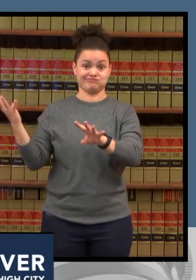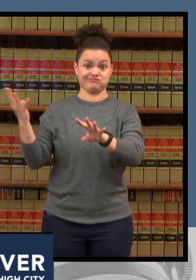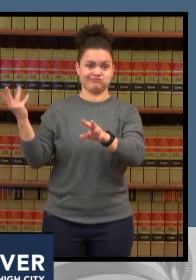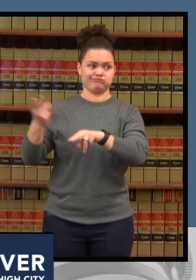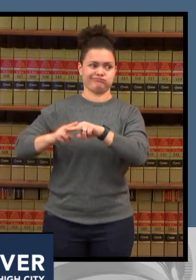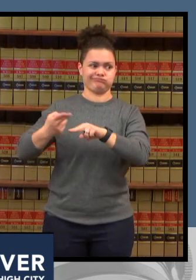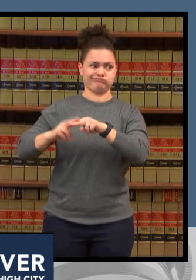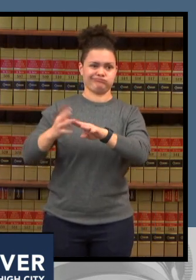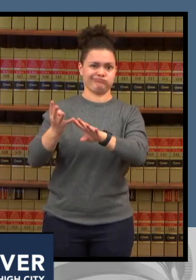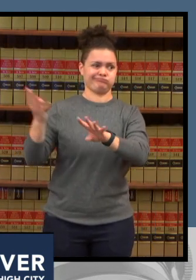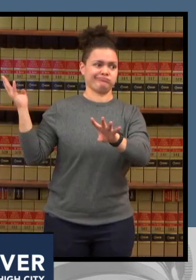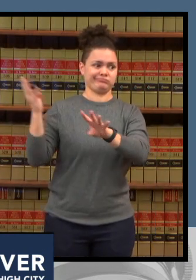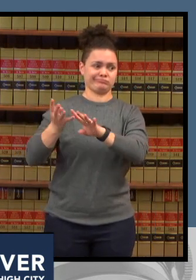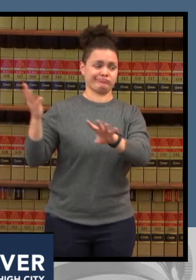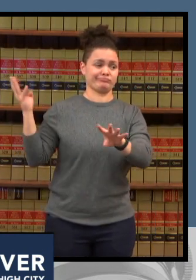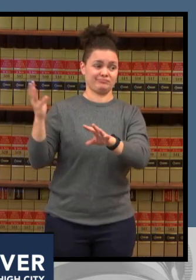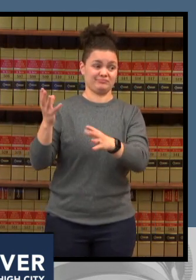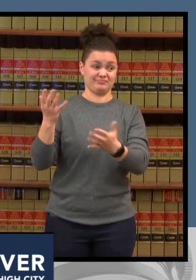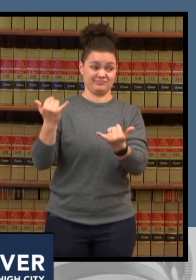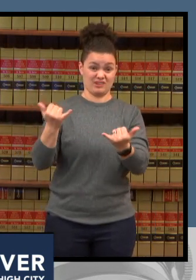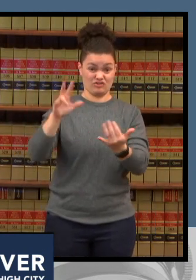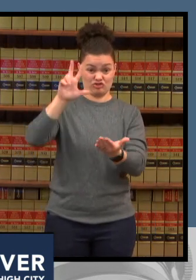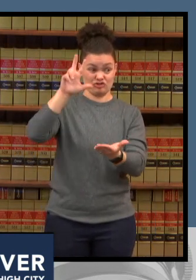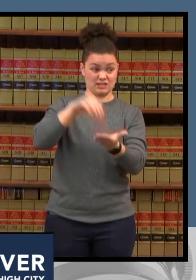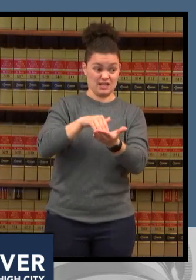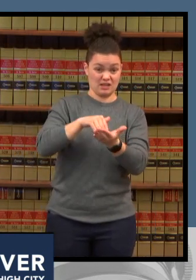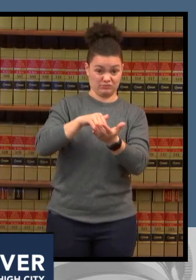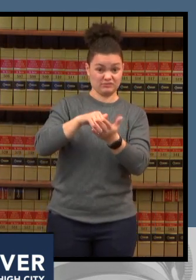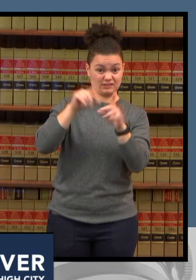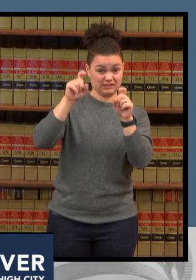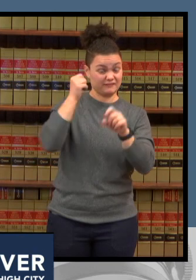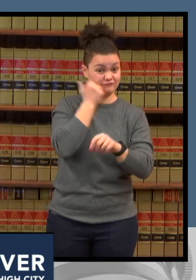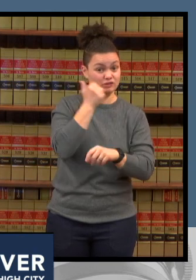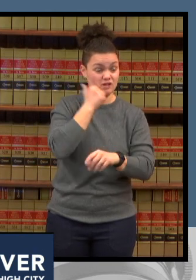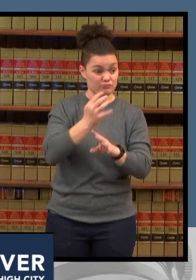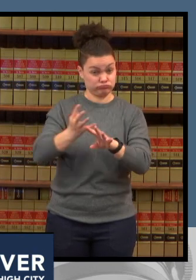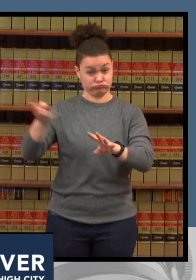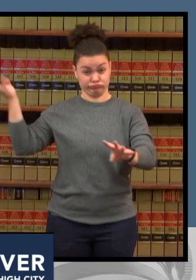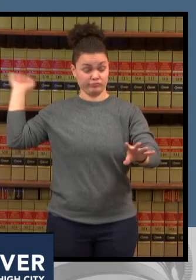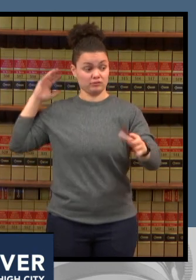and still dealing with all of those issues related to staffing et cetera so we're testing as much